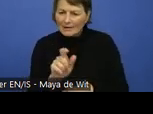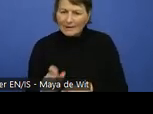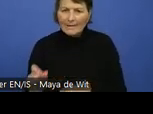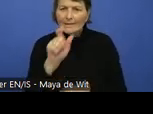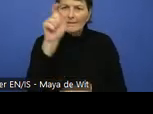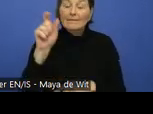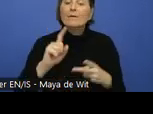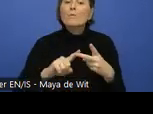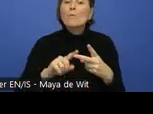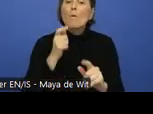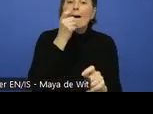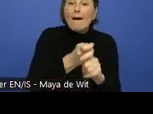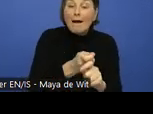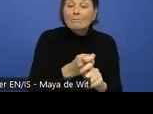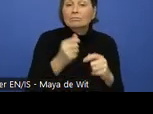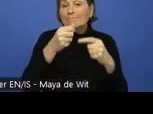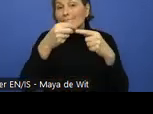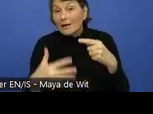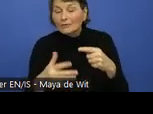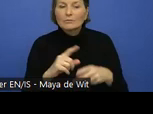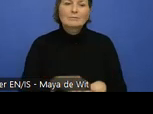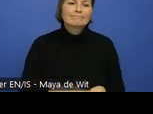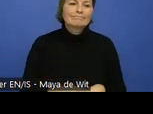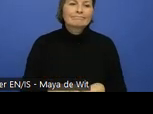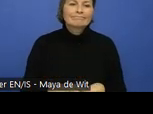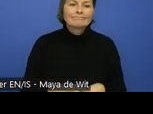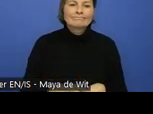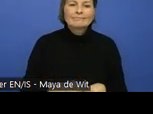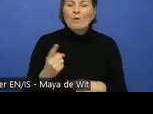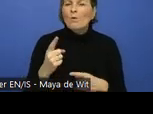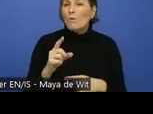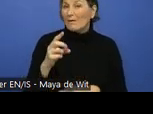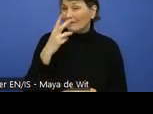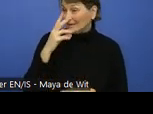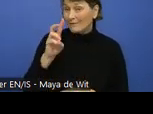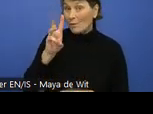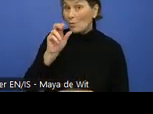menus, why or when you should use a navigational menu, application menu.